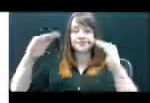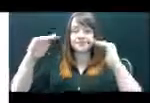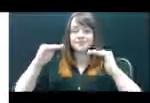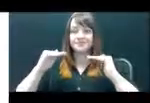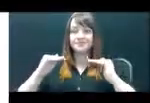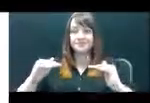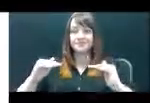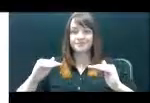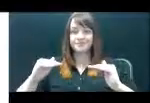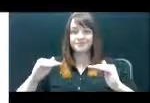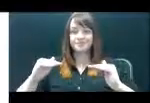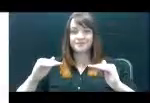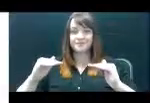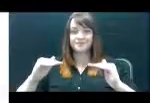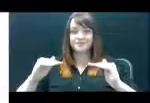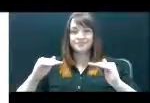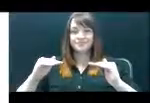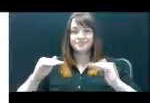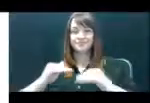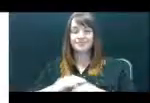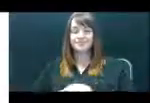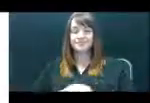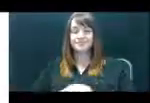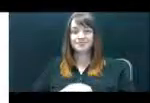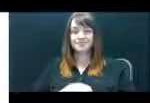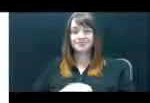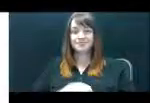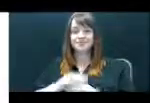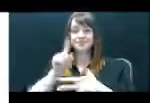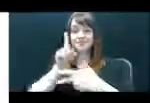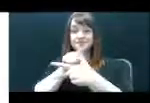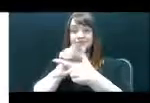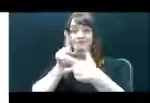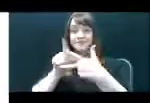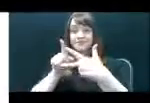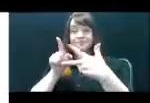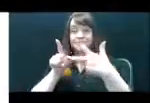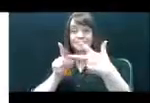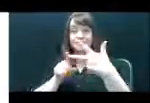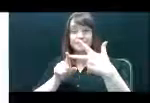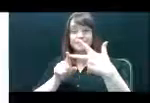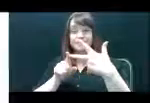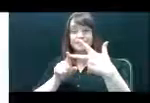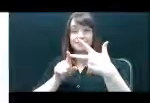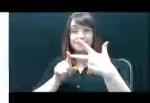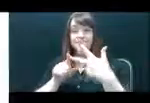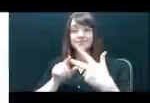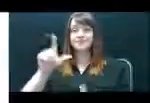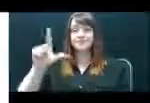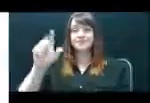This field is for a list of three learning objectives. This field is highlighted in yellow